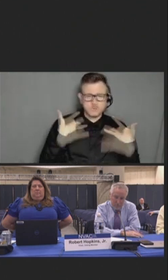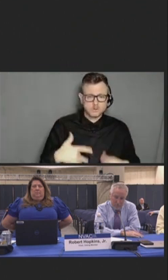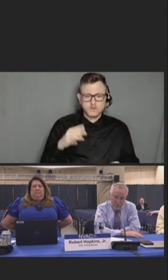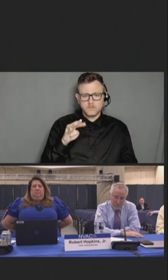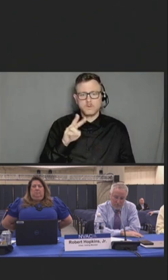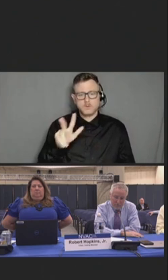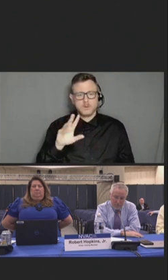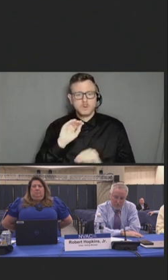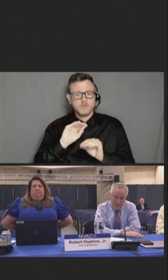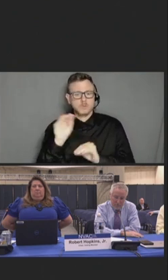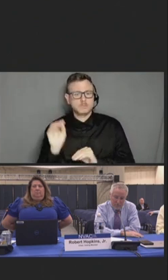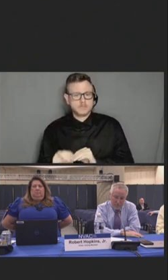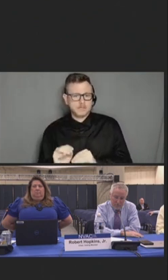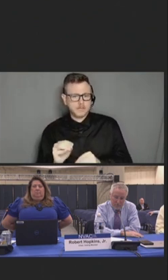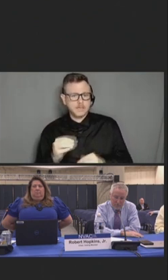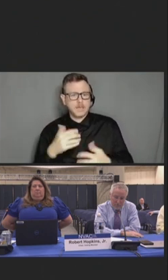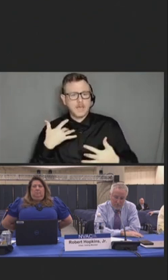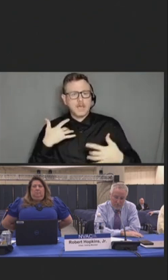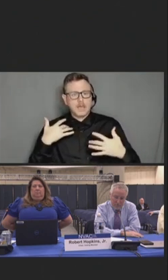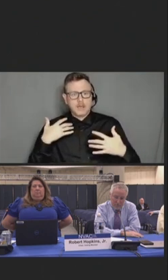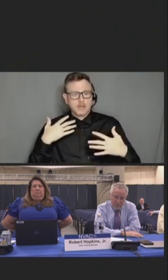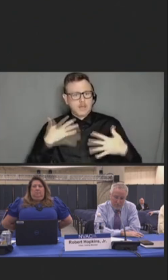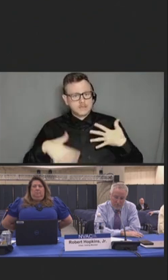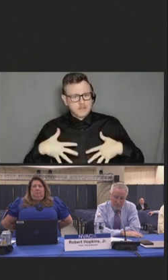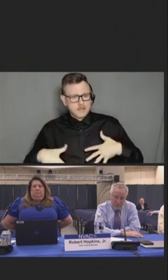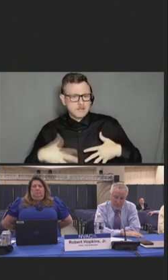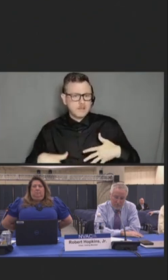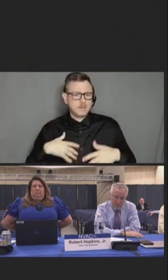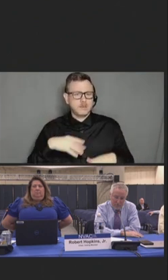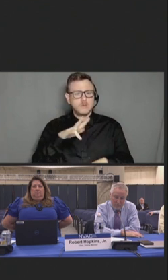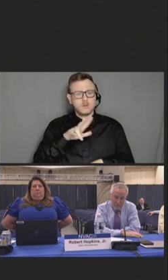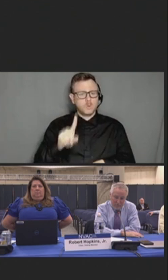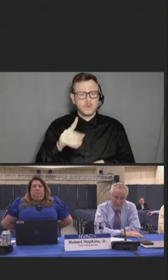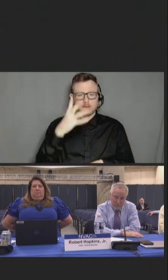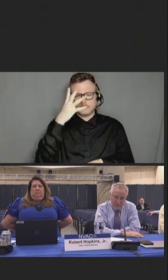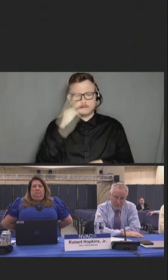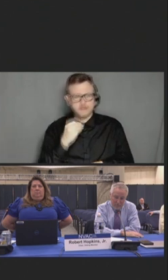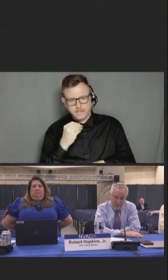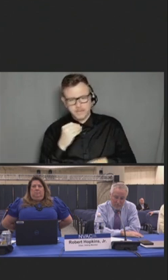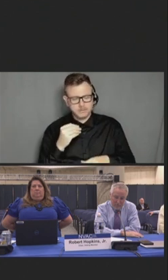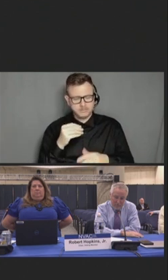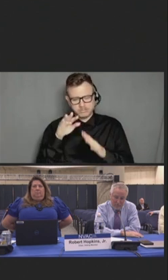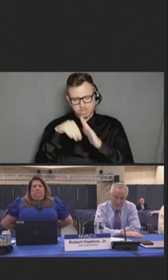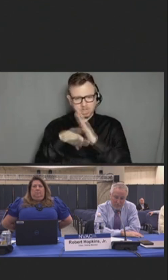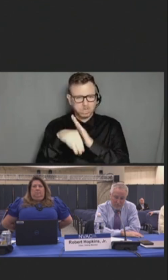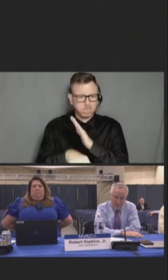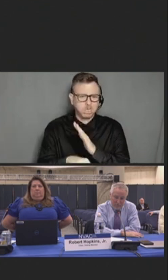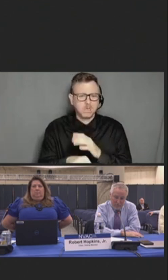31 percent sleep disturbances, 22 percent post-traumatic stress symptoms, 46 percent